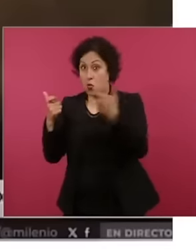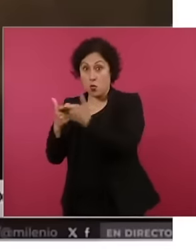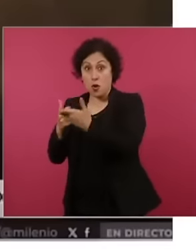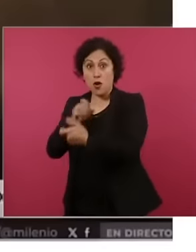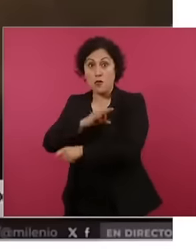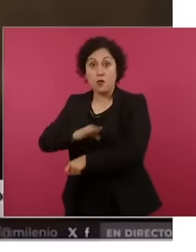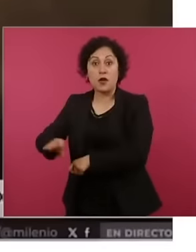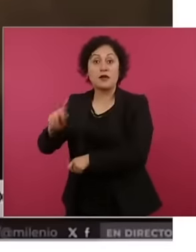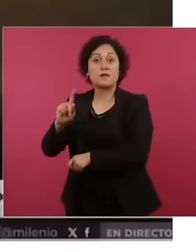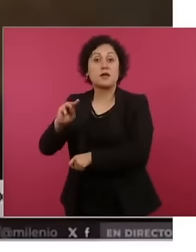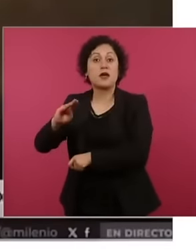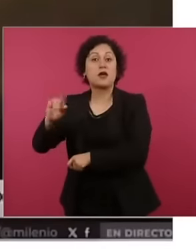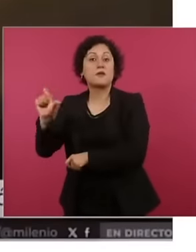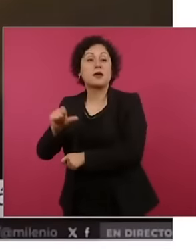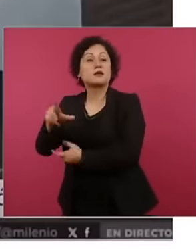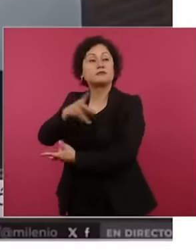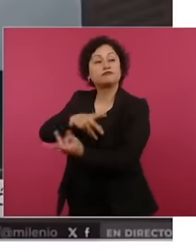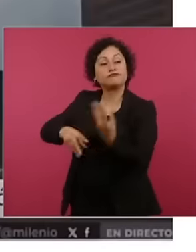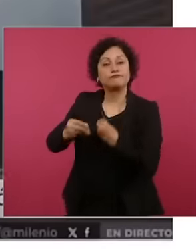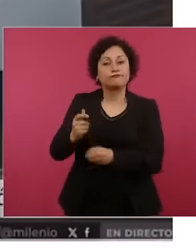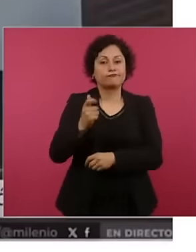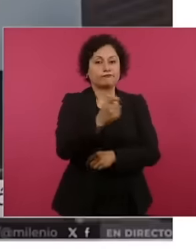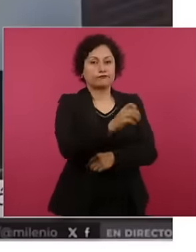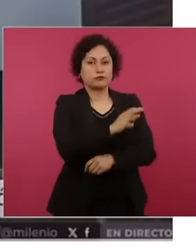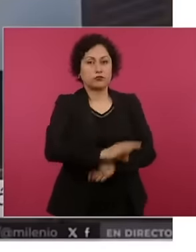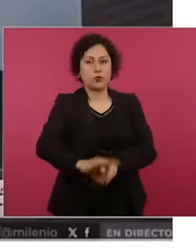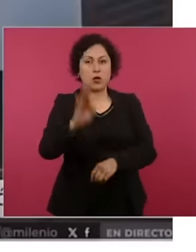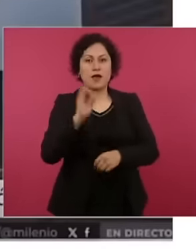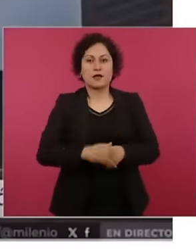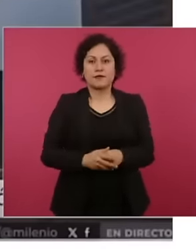oil refining company Pemex has opened the opportunity to invest in oil